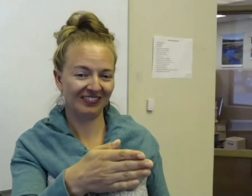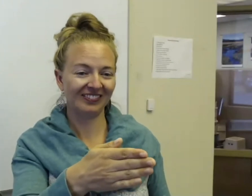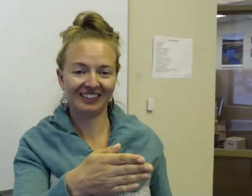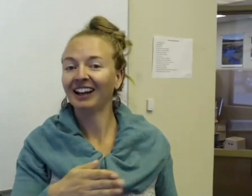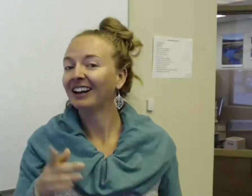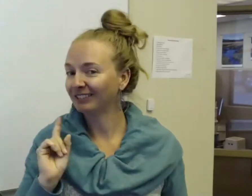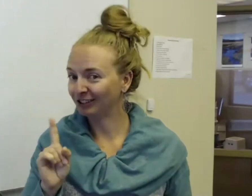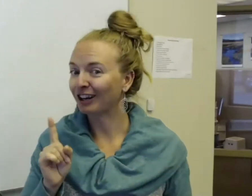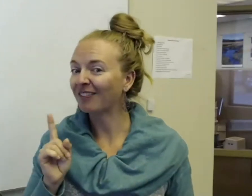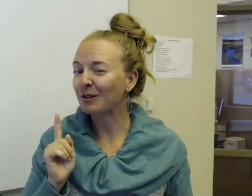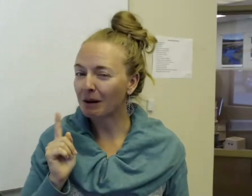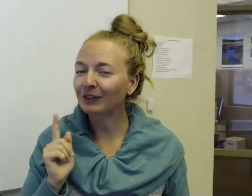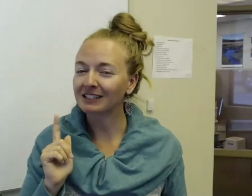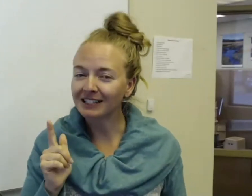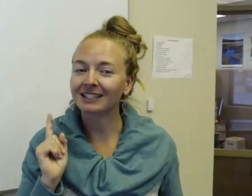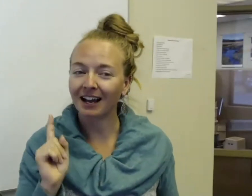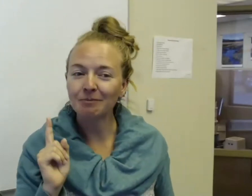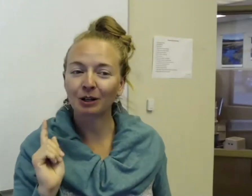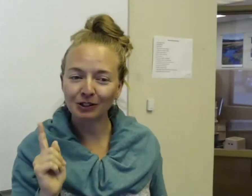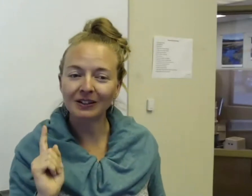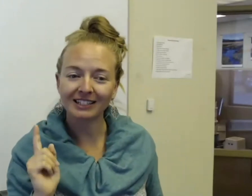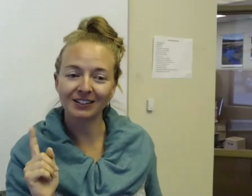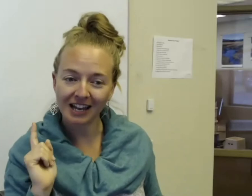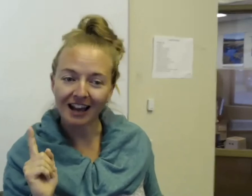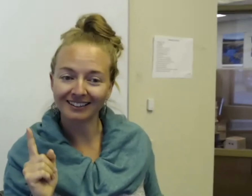You're gonna have to remember these things that I am going to put you guys to the test,